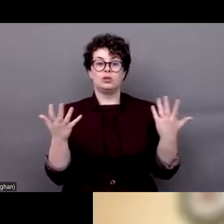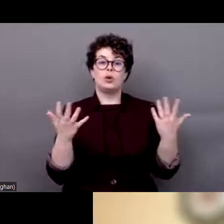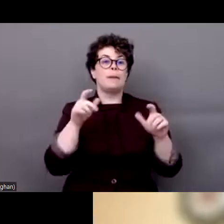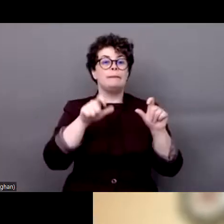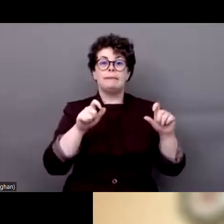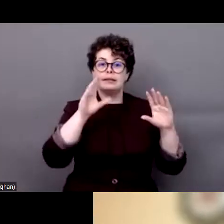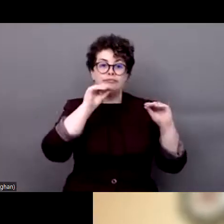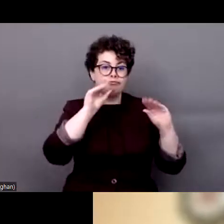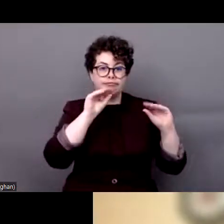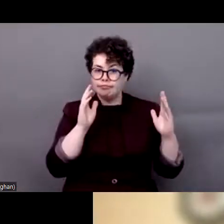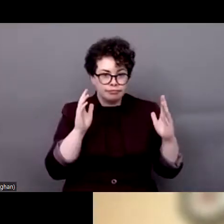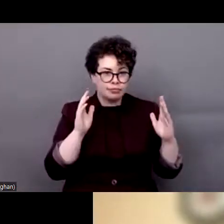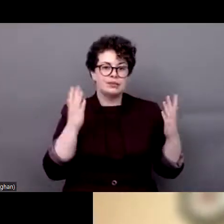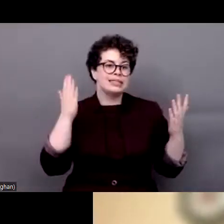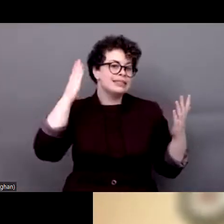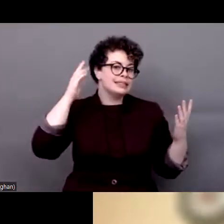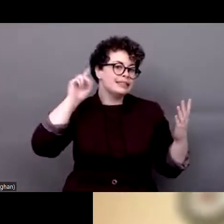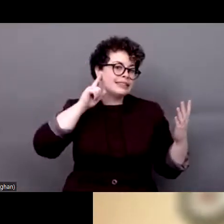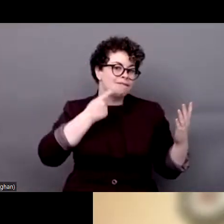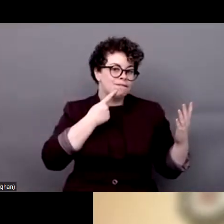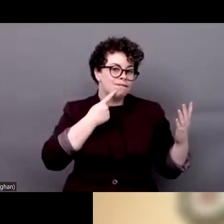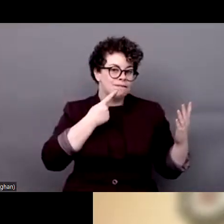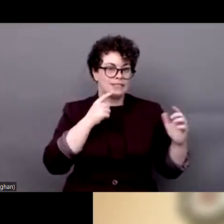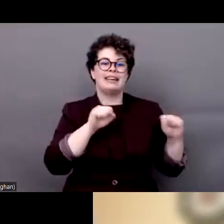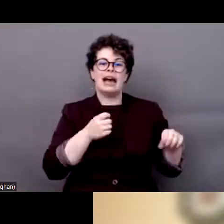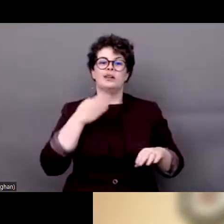speak and persons who are deaf and